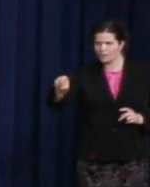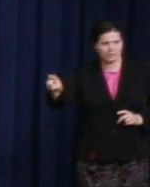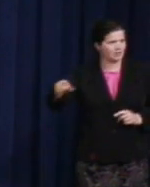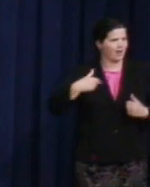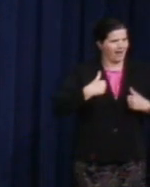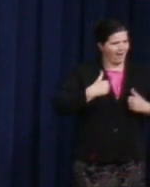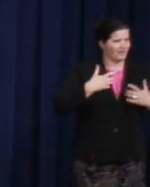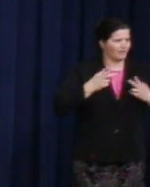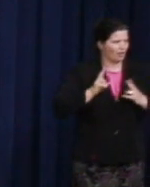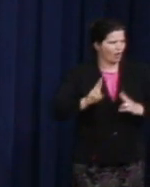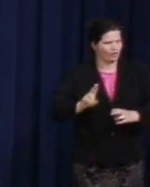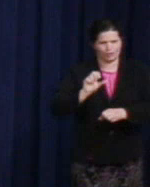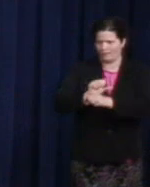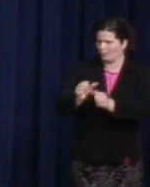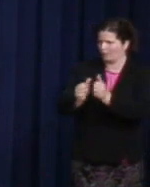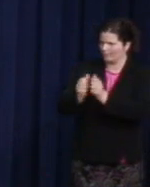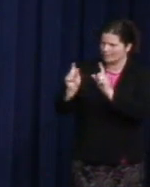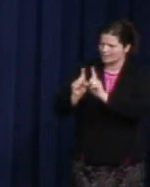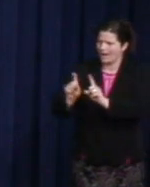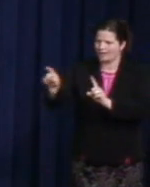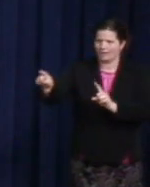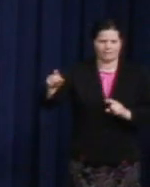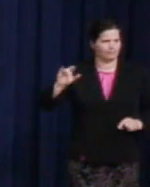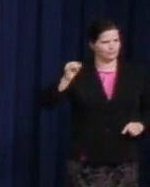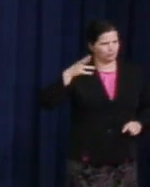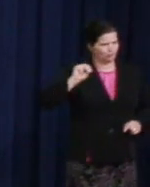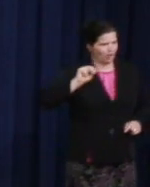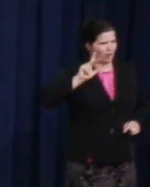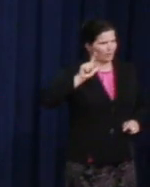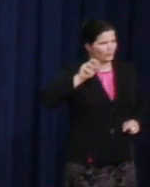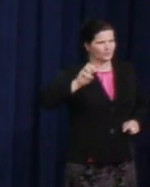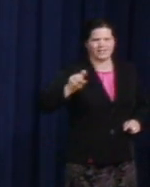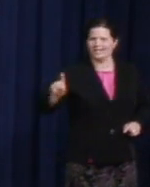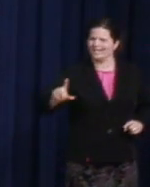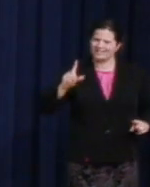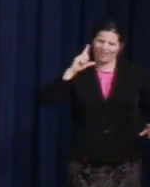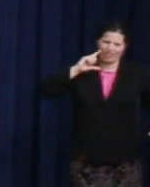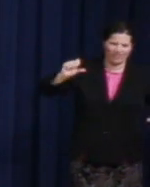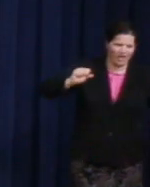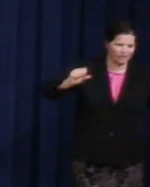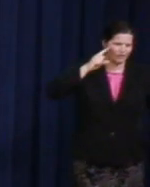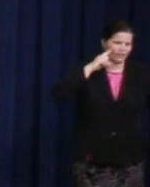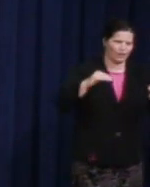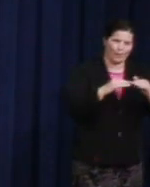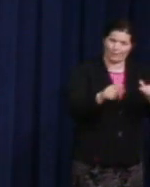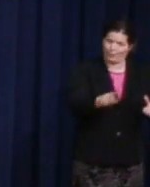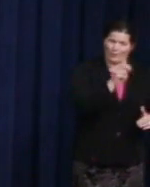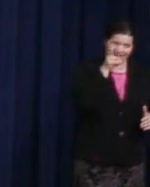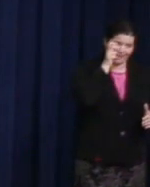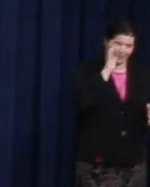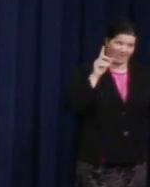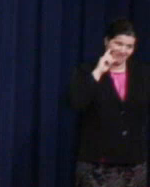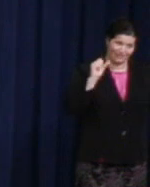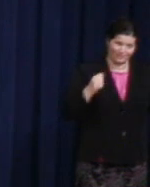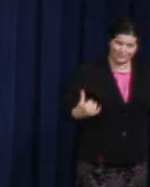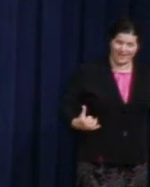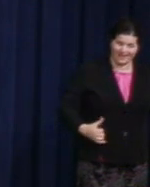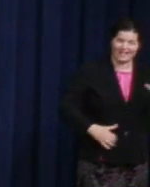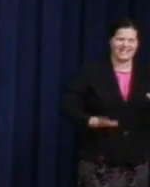whose thunder for equality -- and you're going to hear that today. His thunder for equality that's fully inclusive